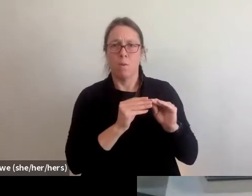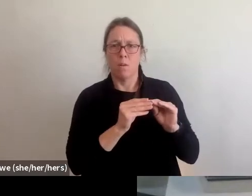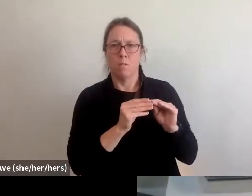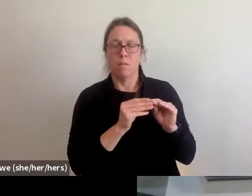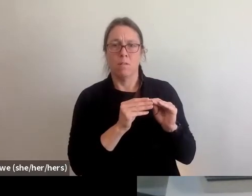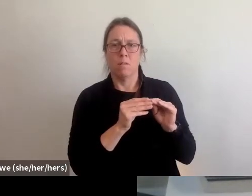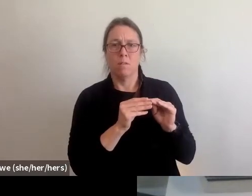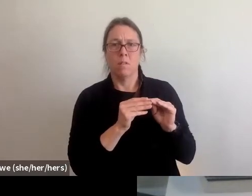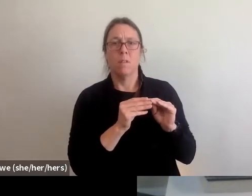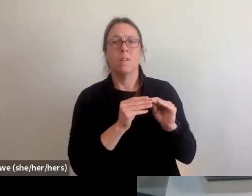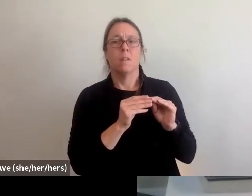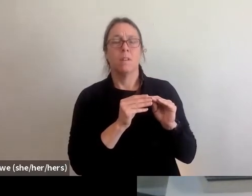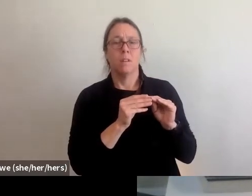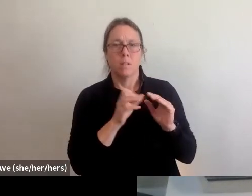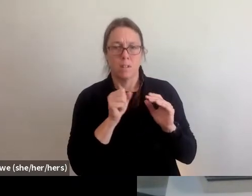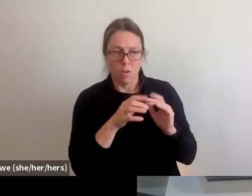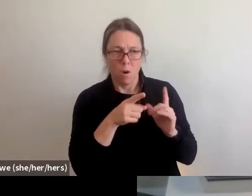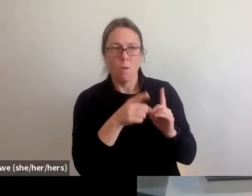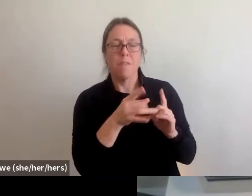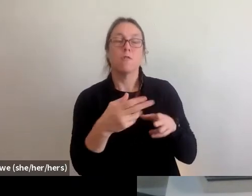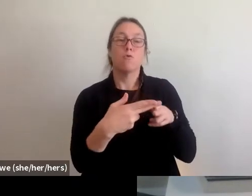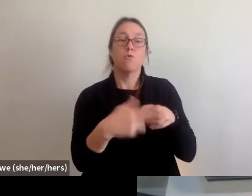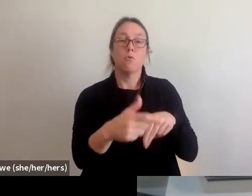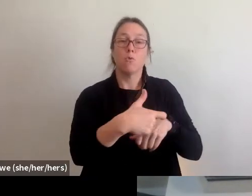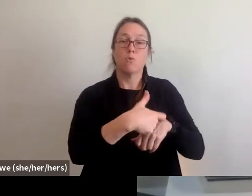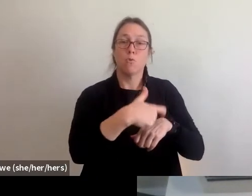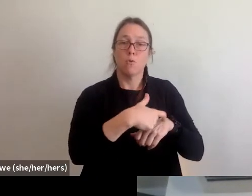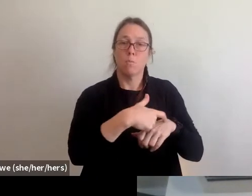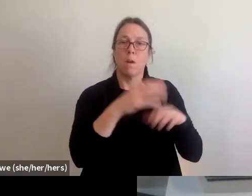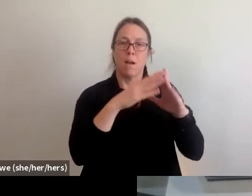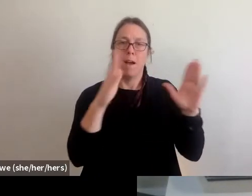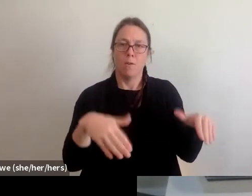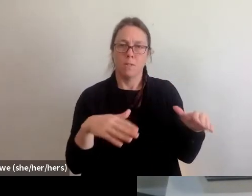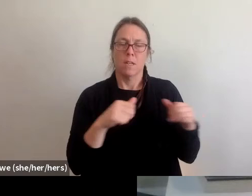So that's kind of where the short-term housing comes in. And FEMA has been currently using primarily